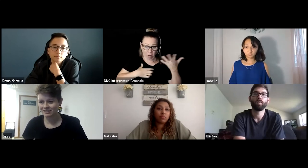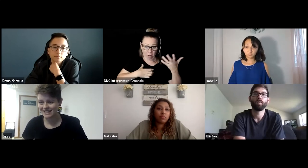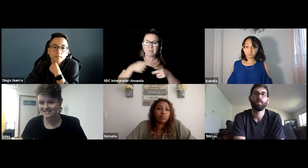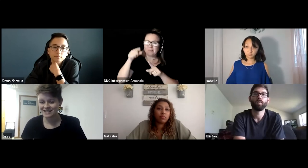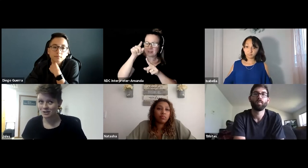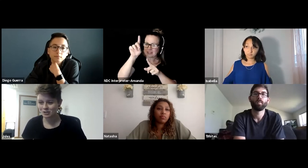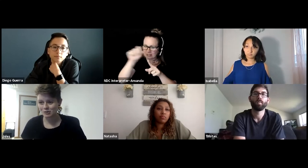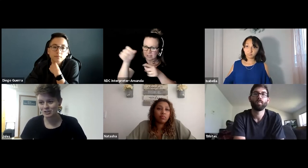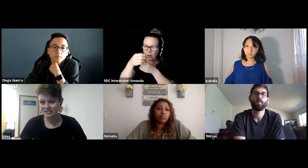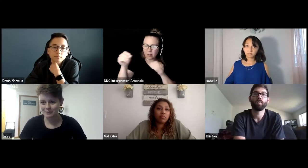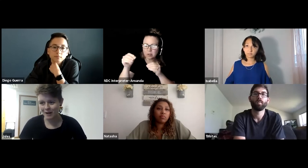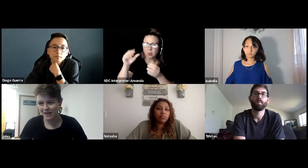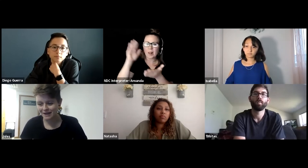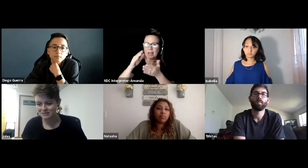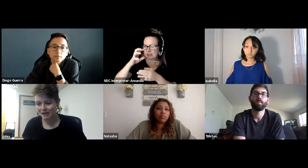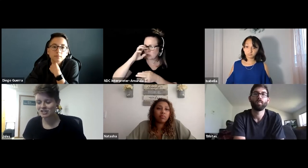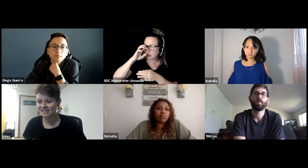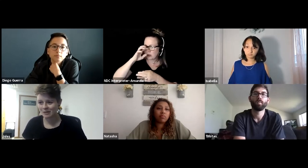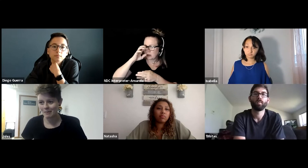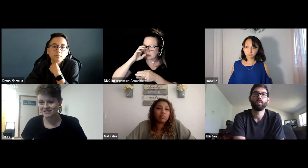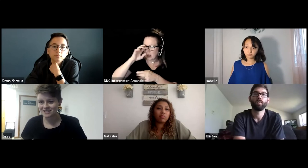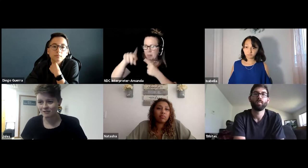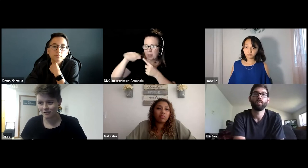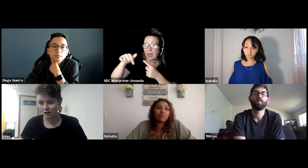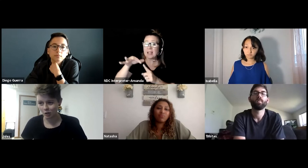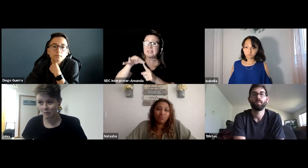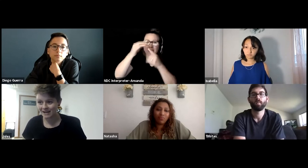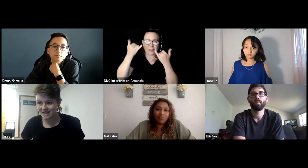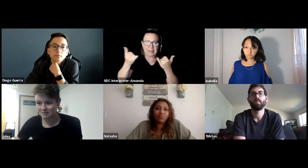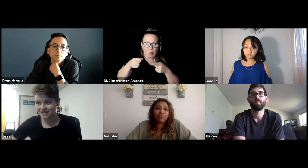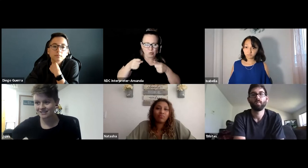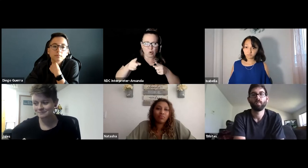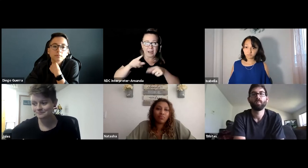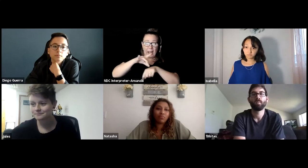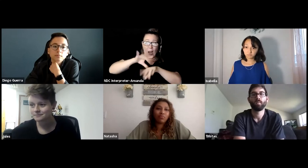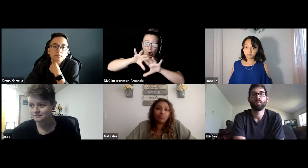less stringent about that, especially in the midst of a global pandemic.